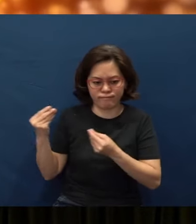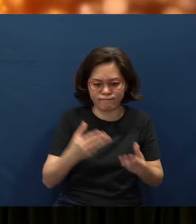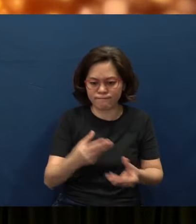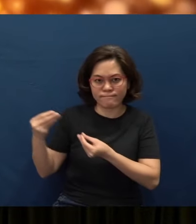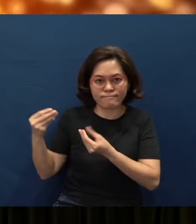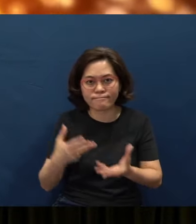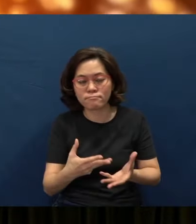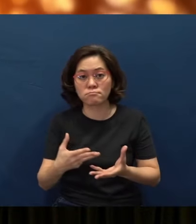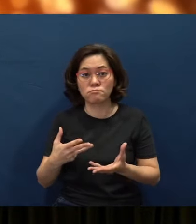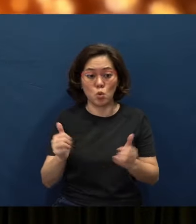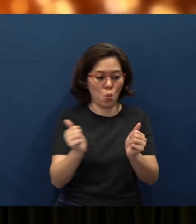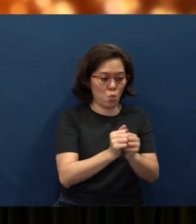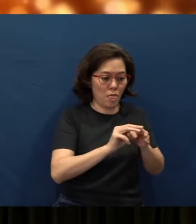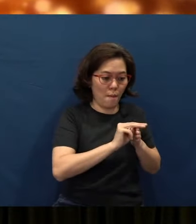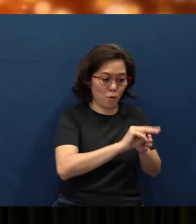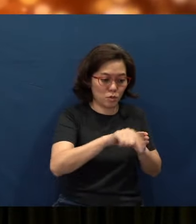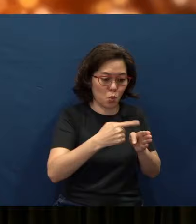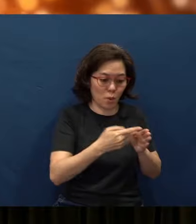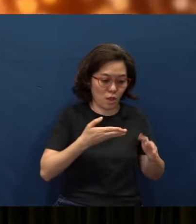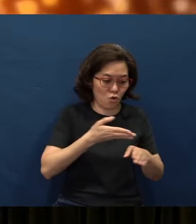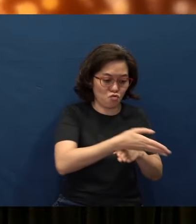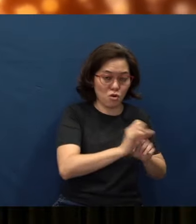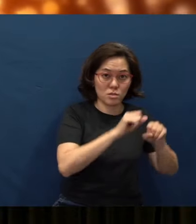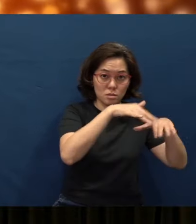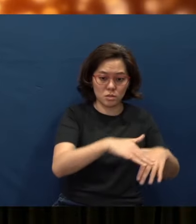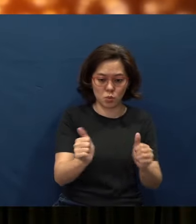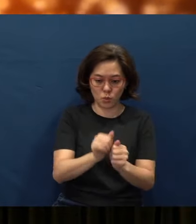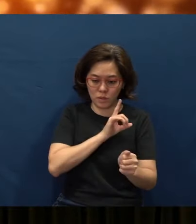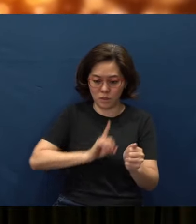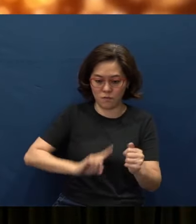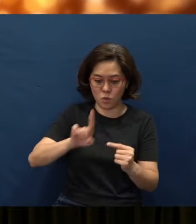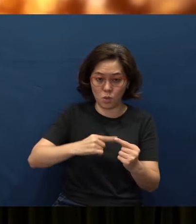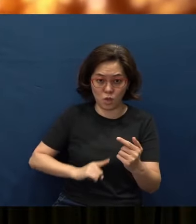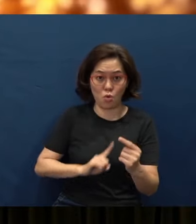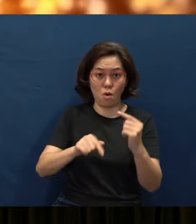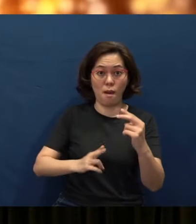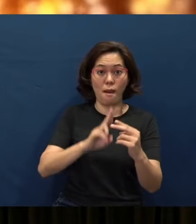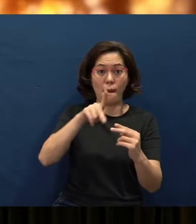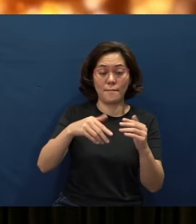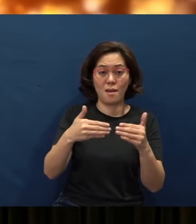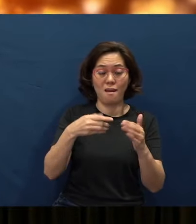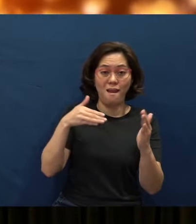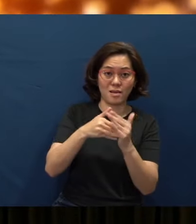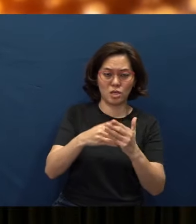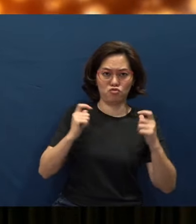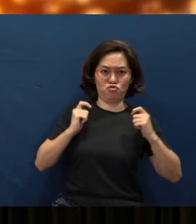He was with Moses when he crossed the sea; He was with David when he went up against Goliath; And He was with King Jehoshaphat